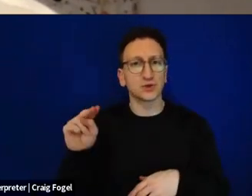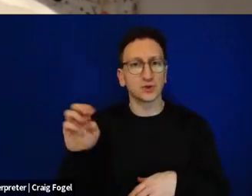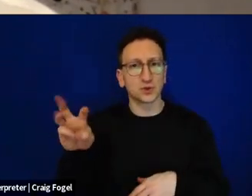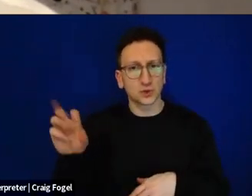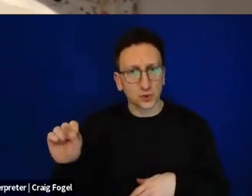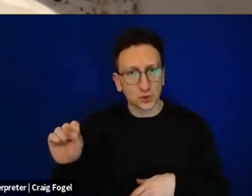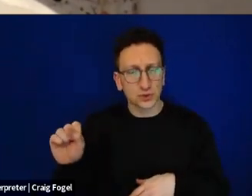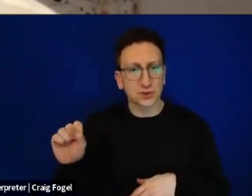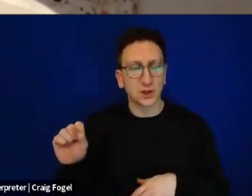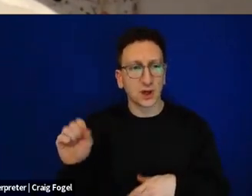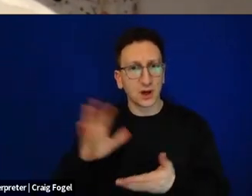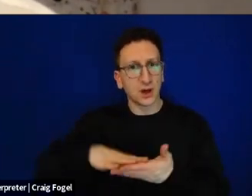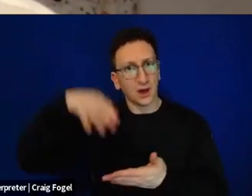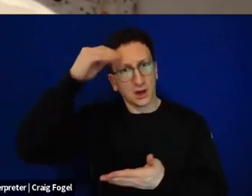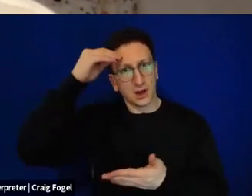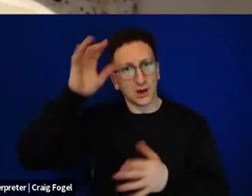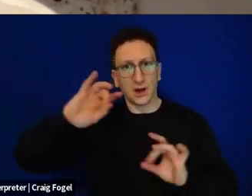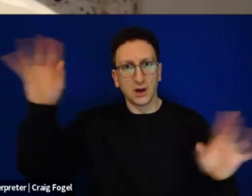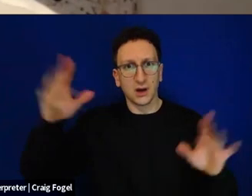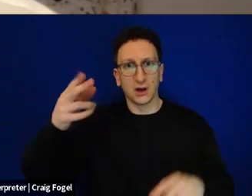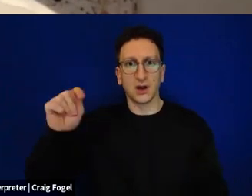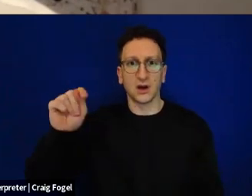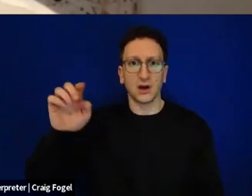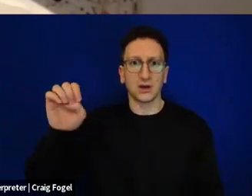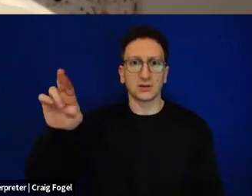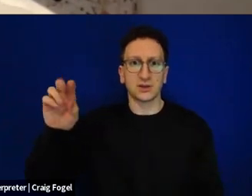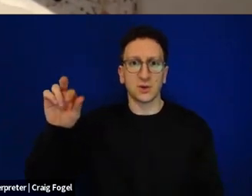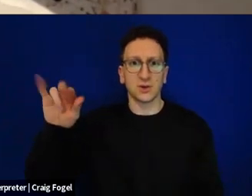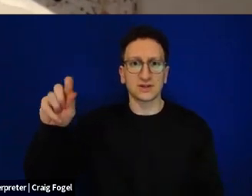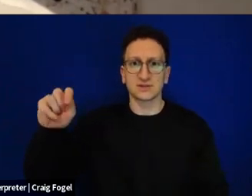And I heard that there was a piguah, there was a terrorist attack in the Park Hotel in Netanya.